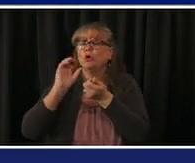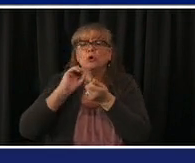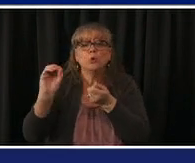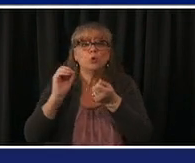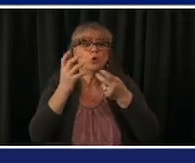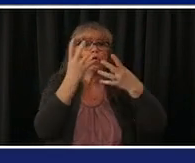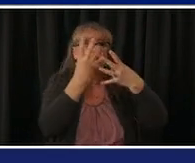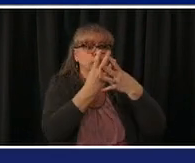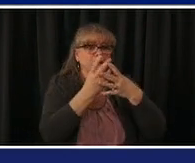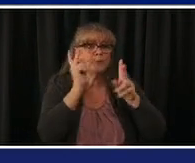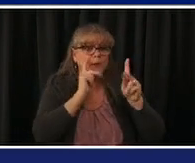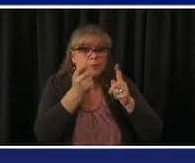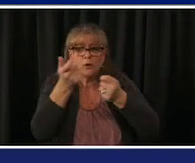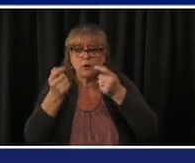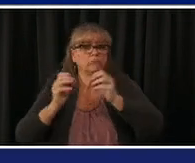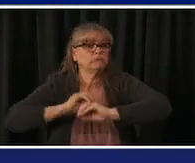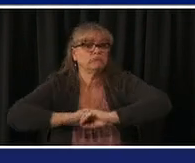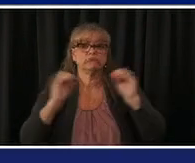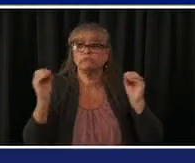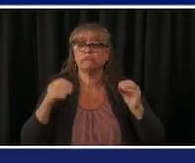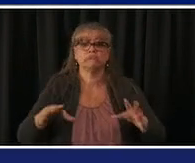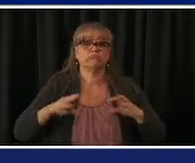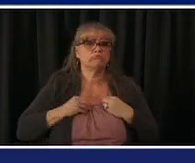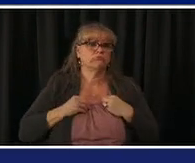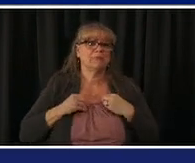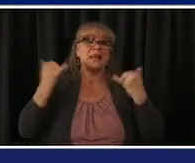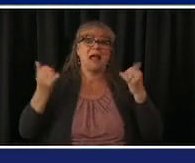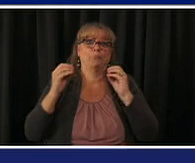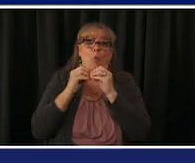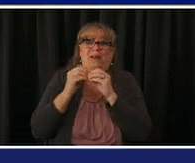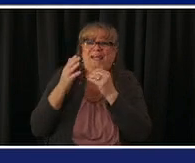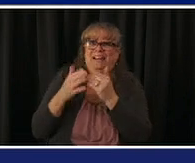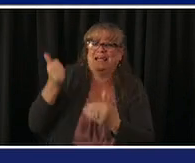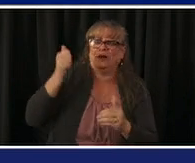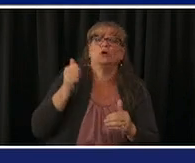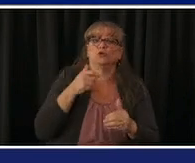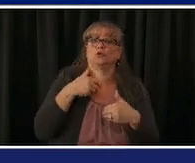to the administration of the vaccine the six large-scale community vaccination sites